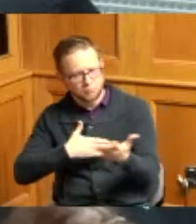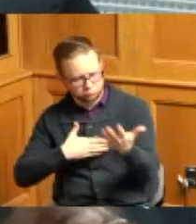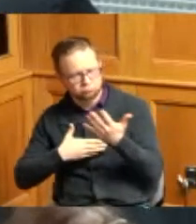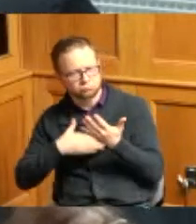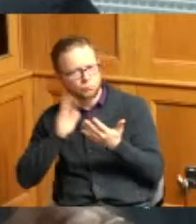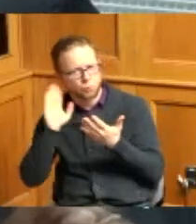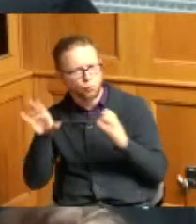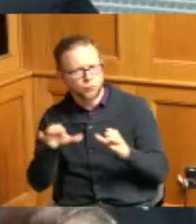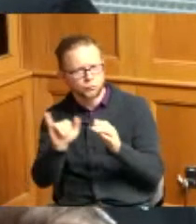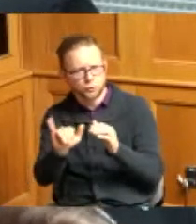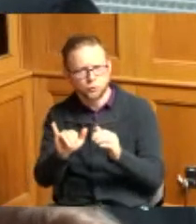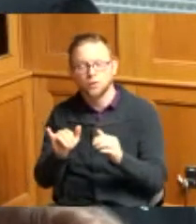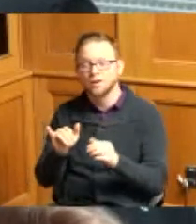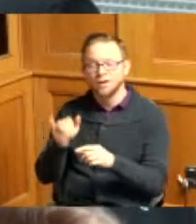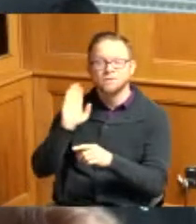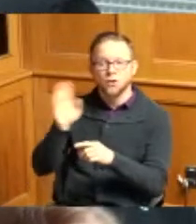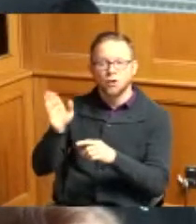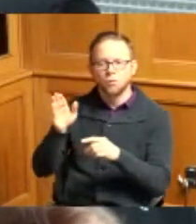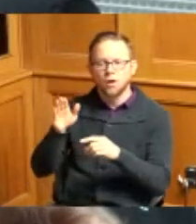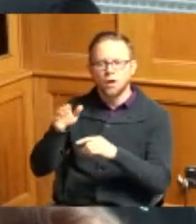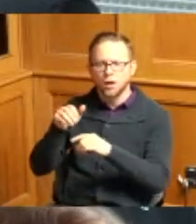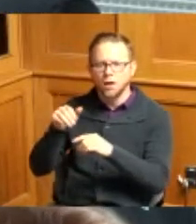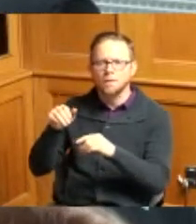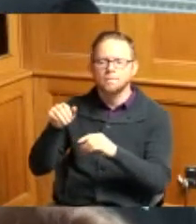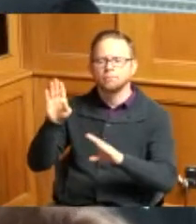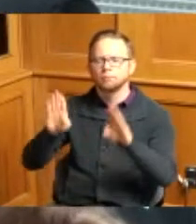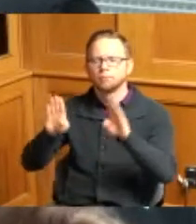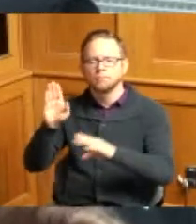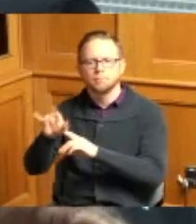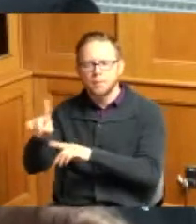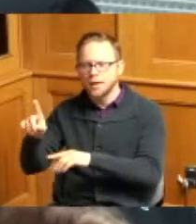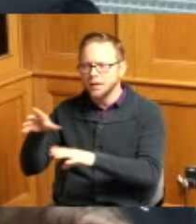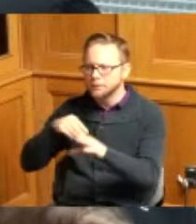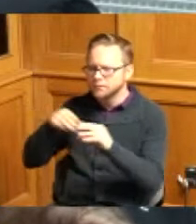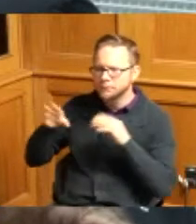this project and actually constructing it managing the construction of it in coordination with MSD